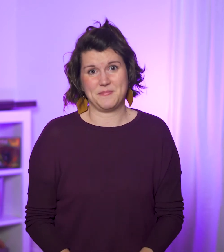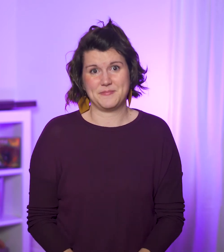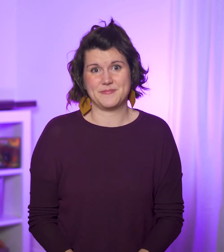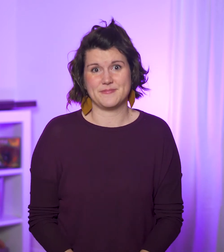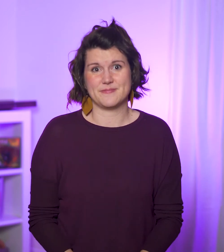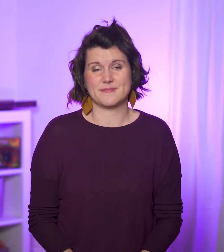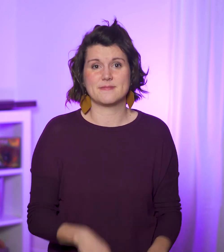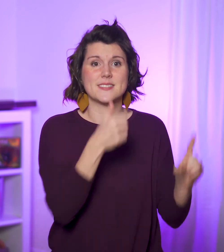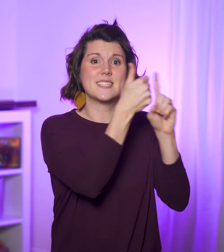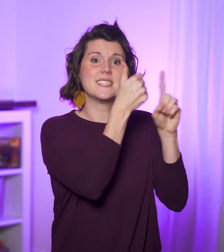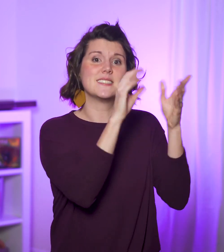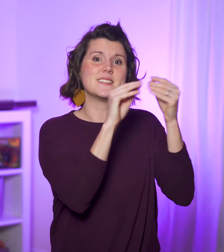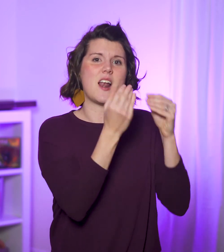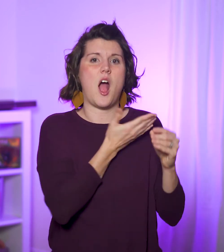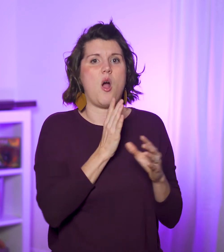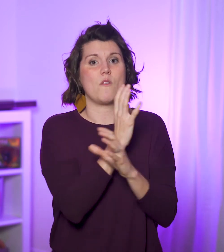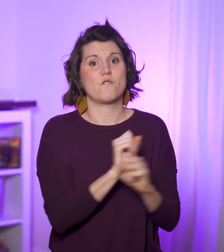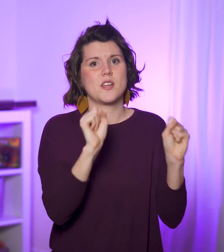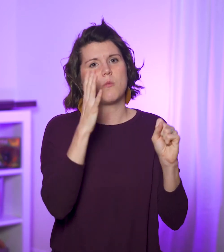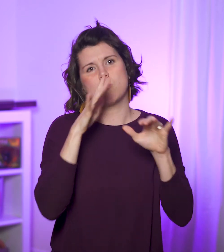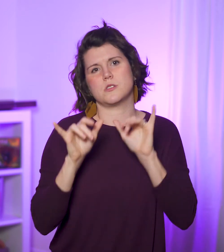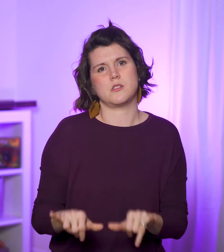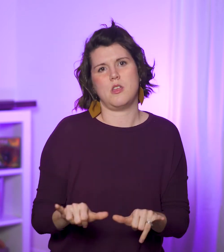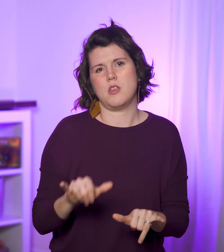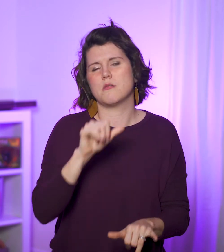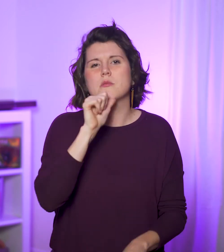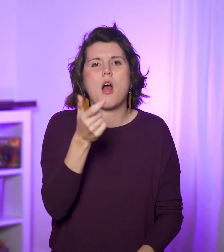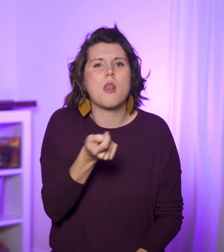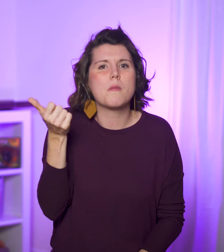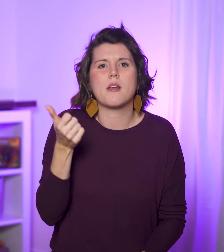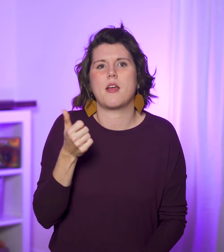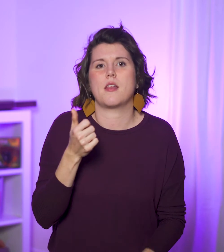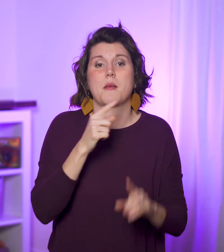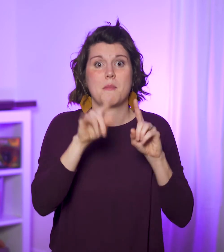He says our freedom doesn’t terminate on us.